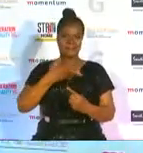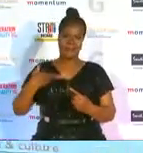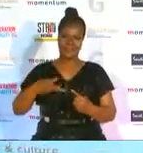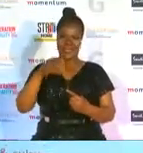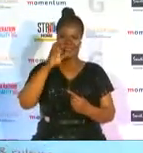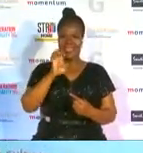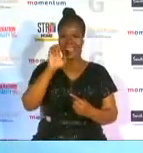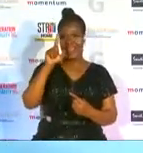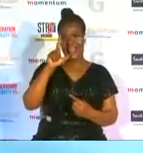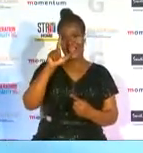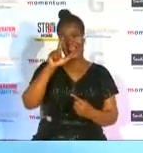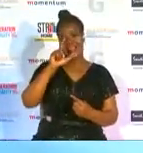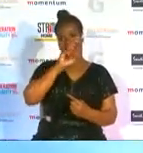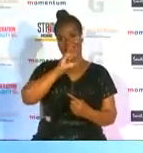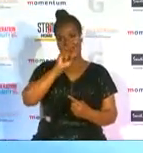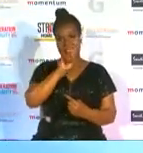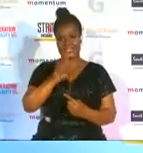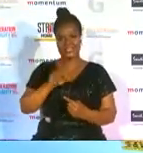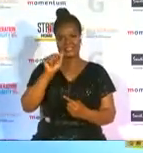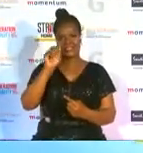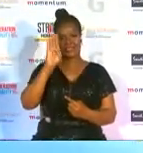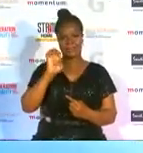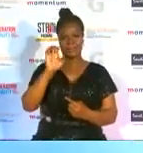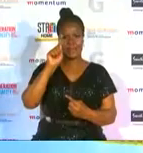her award for special recognition award for this evening tell